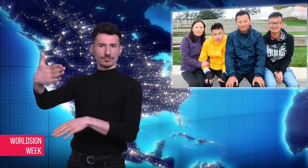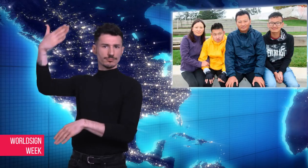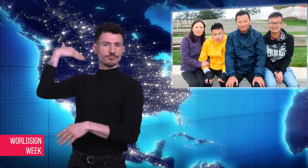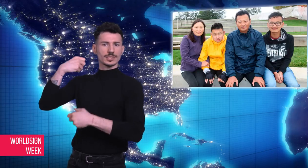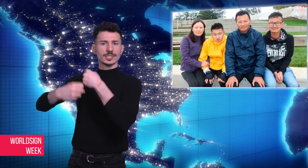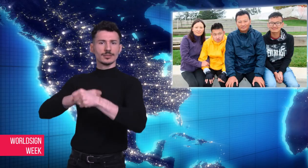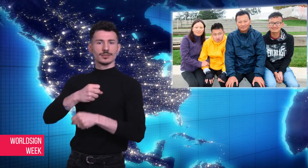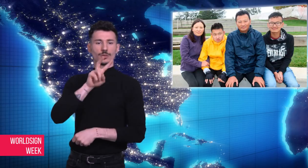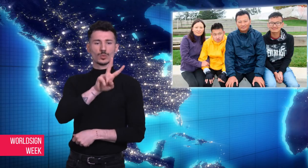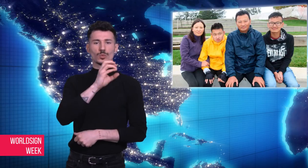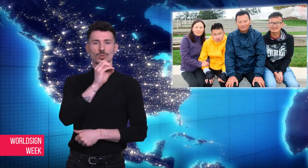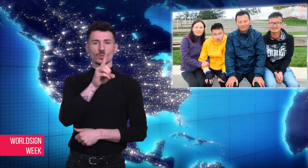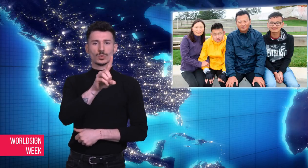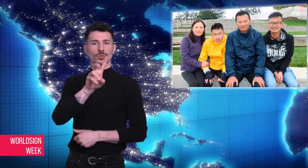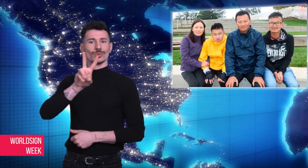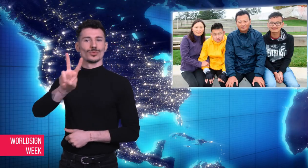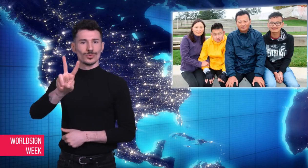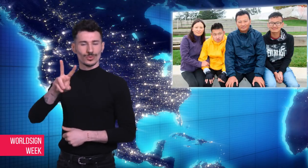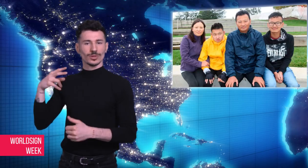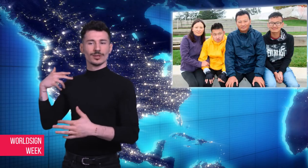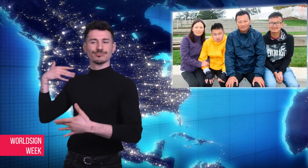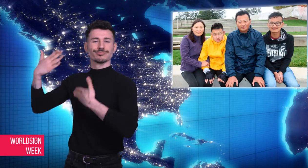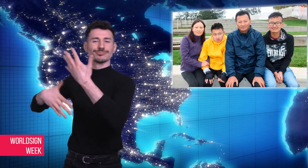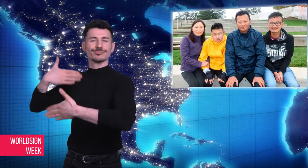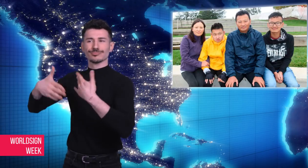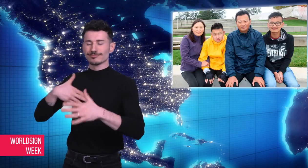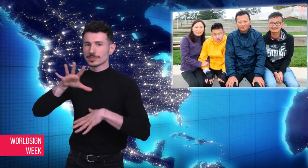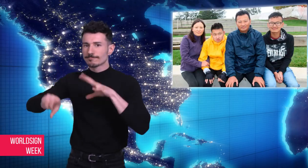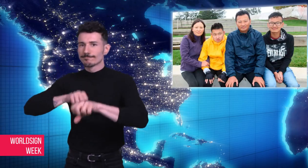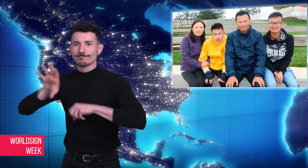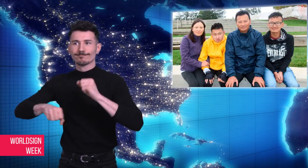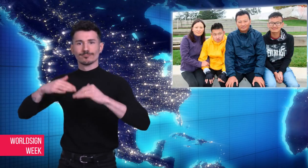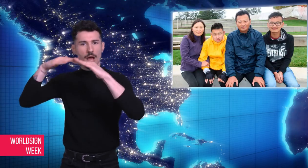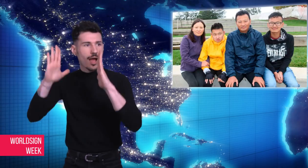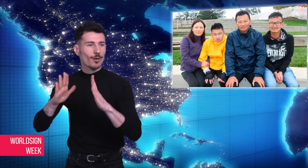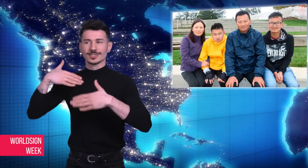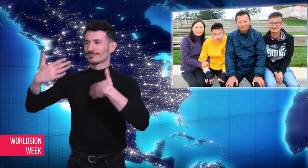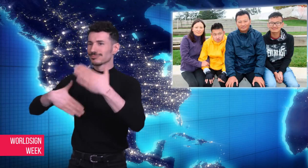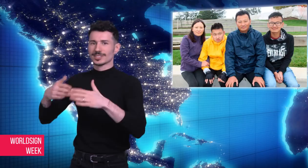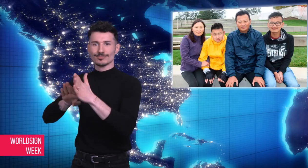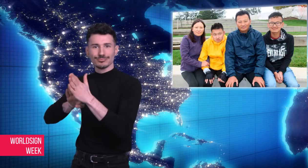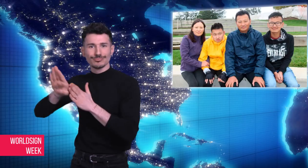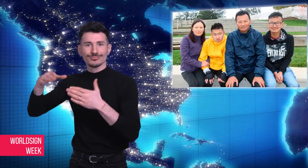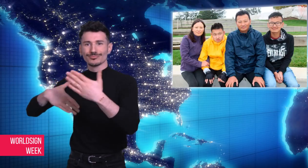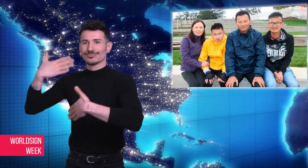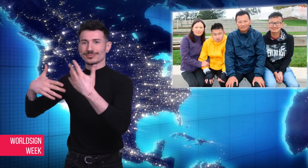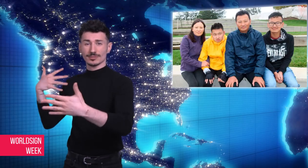They are now fighting and appealing the decision